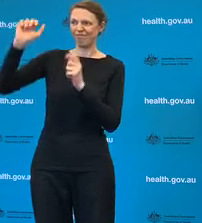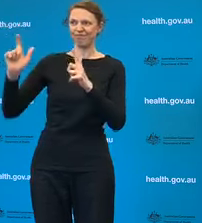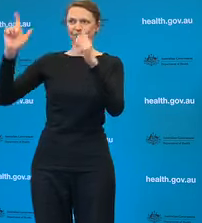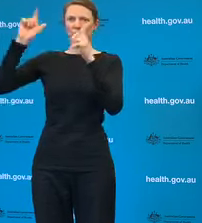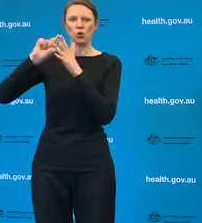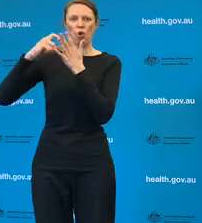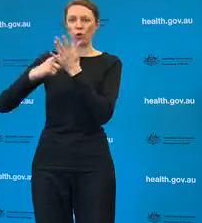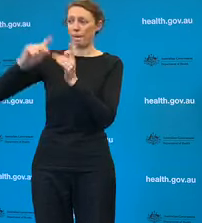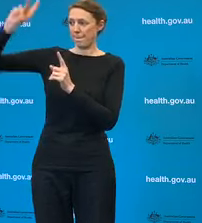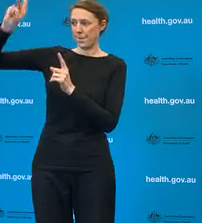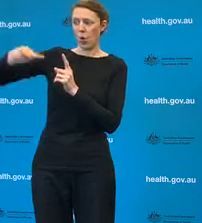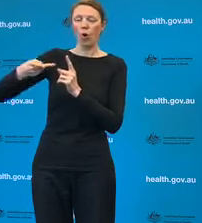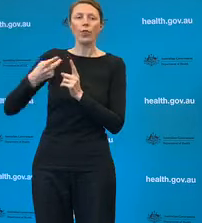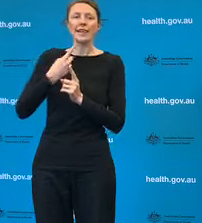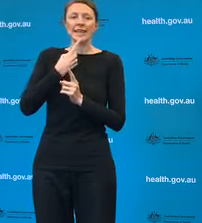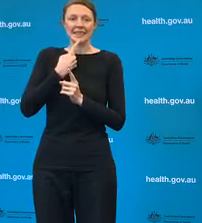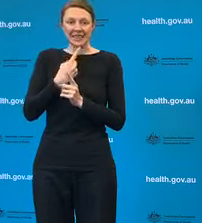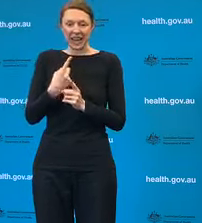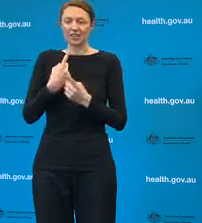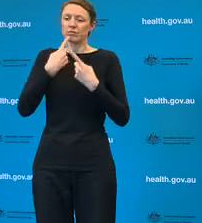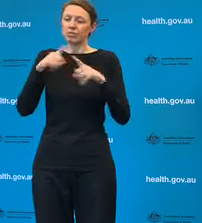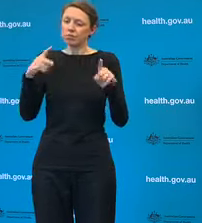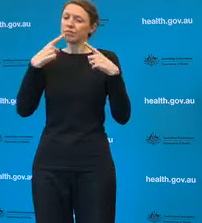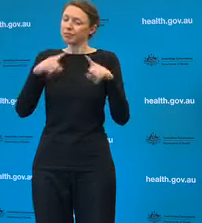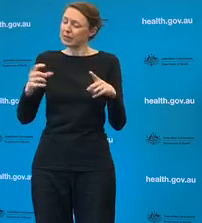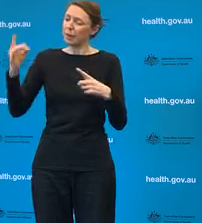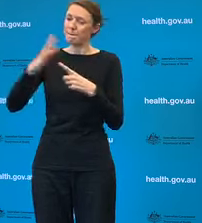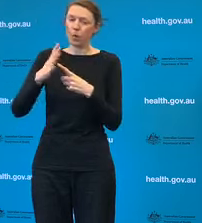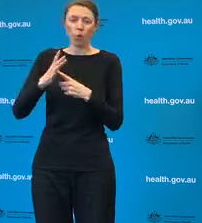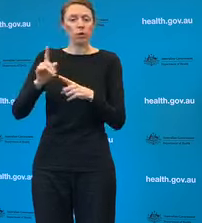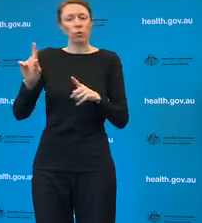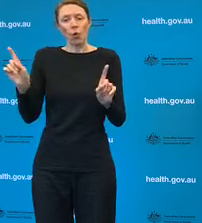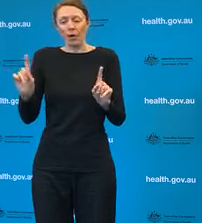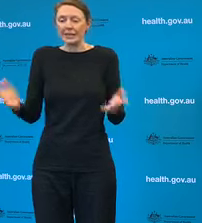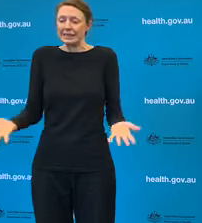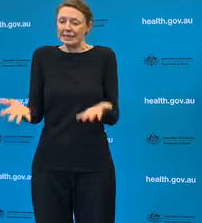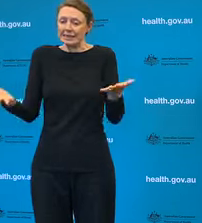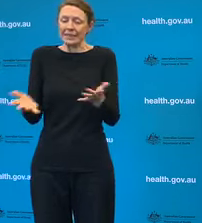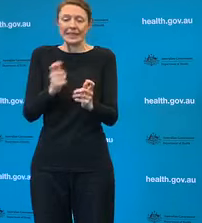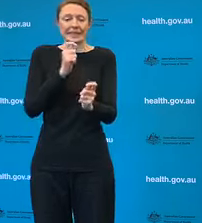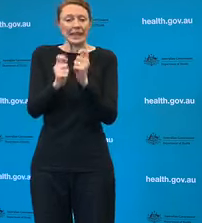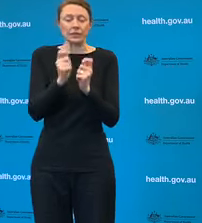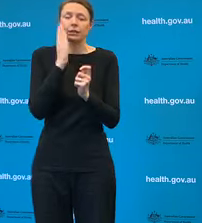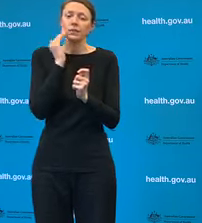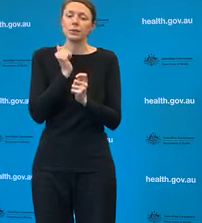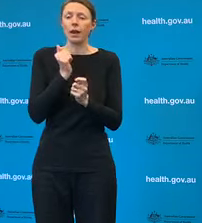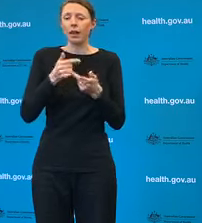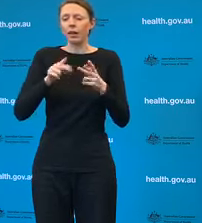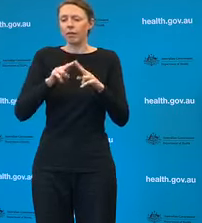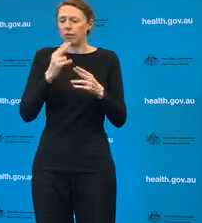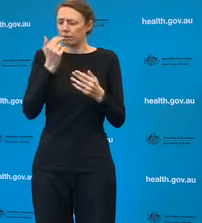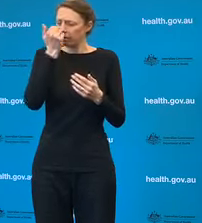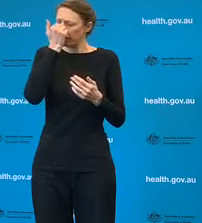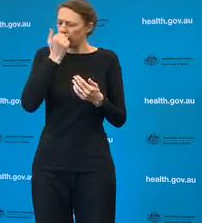The importance of getting tested even with the mildest of symptoms.